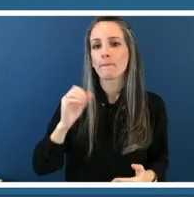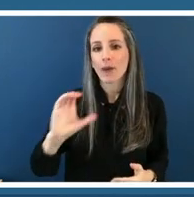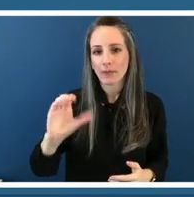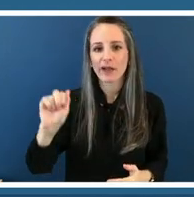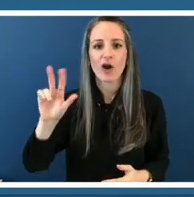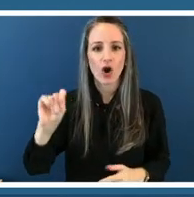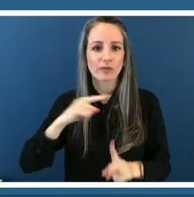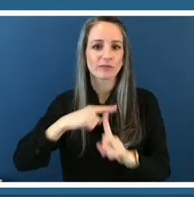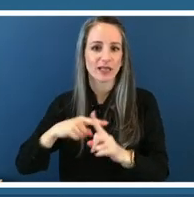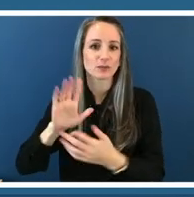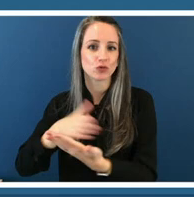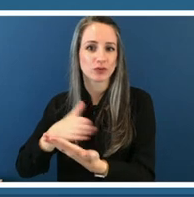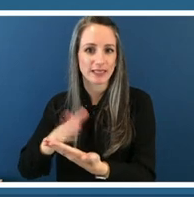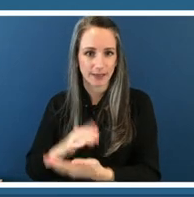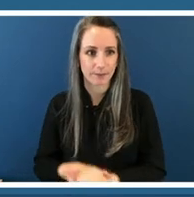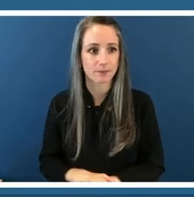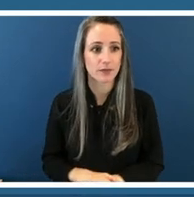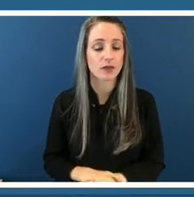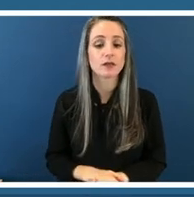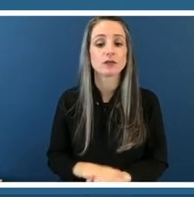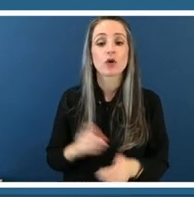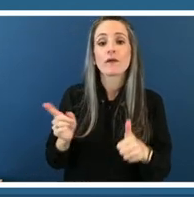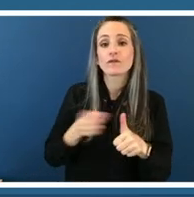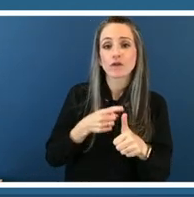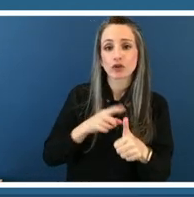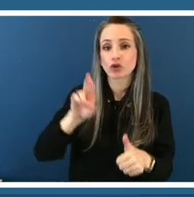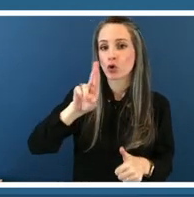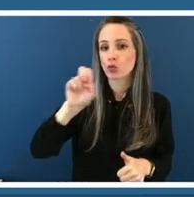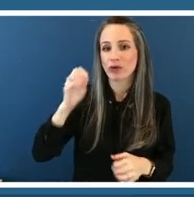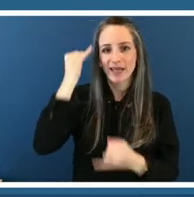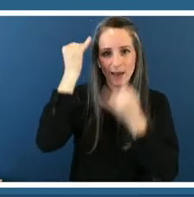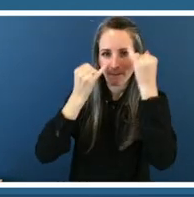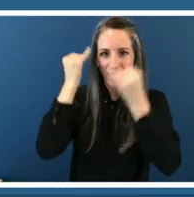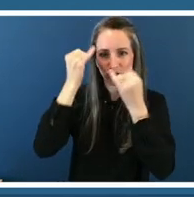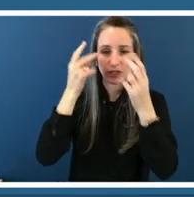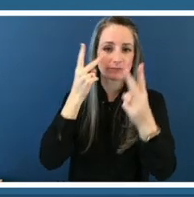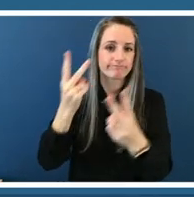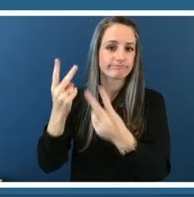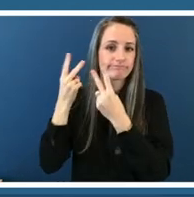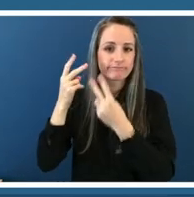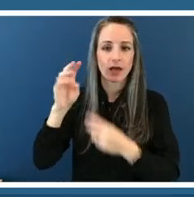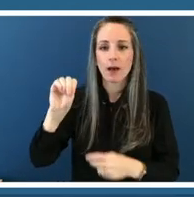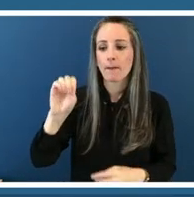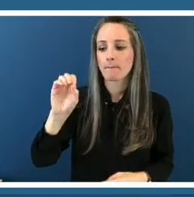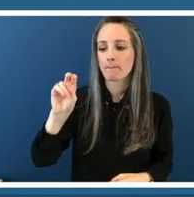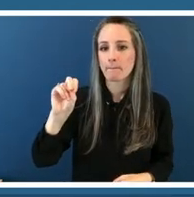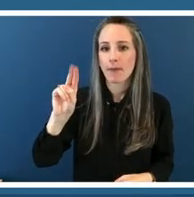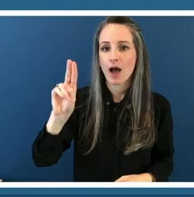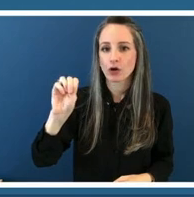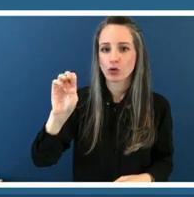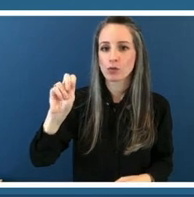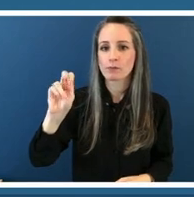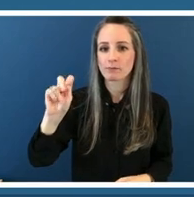reimagining monuments monuments and memorials